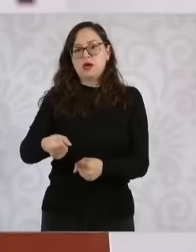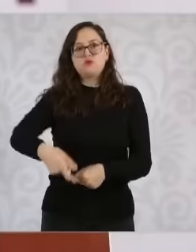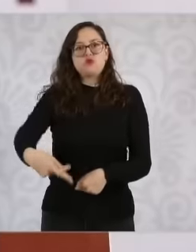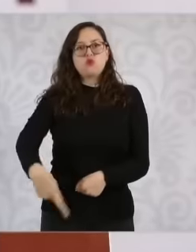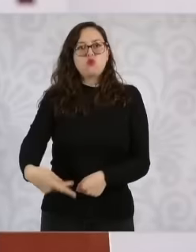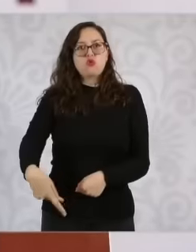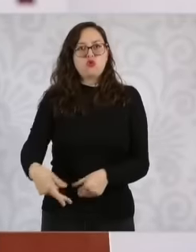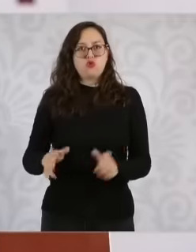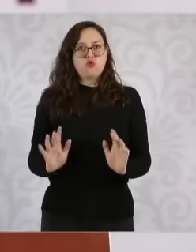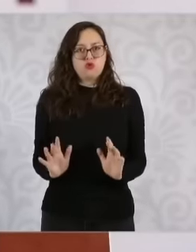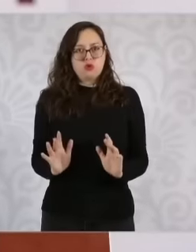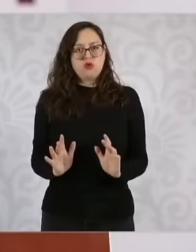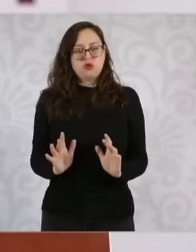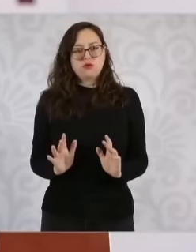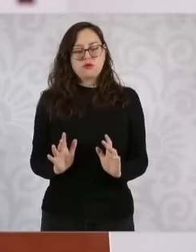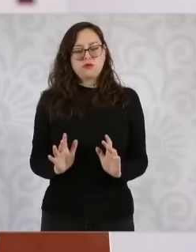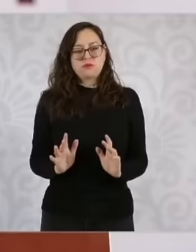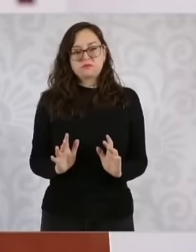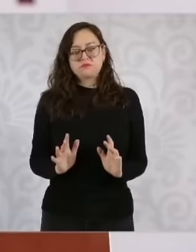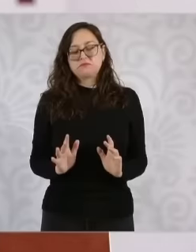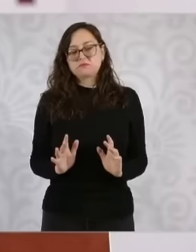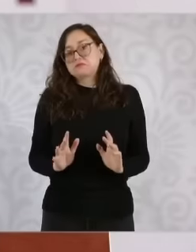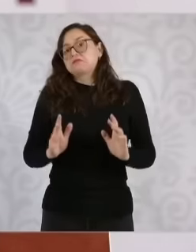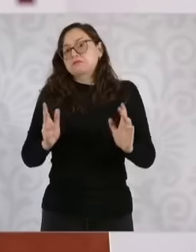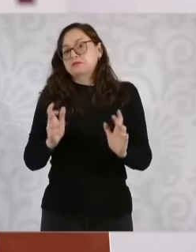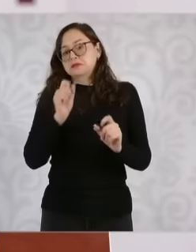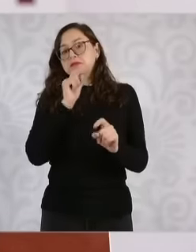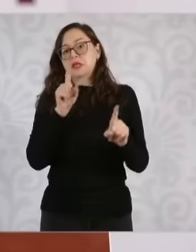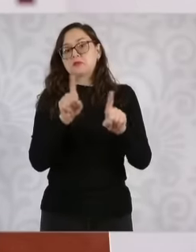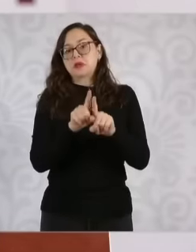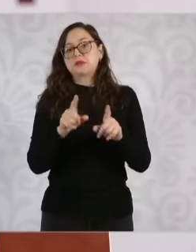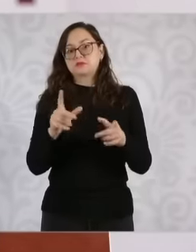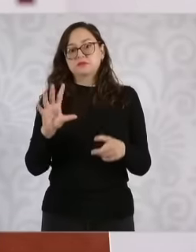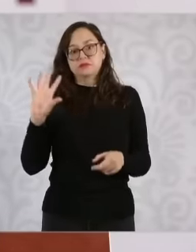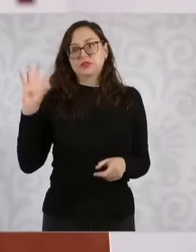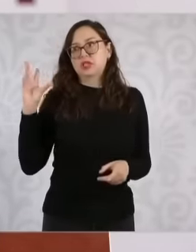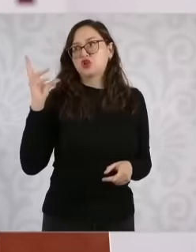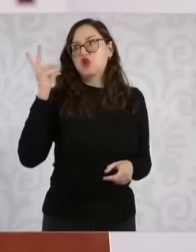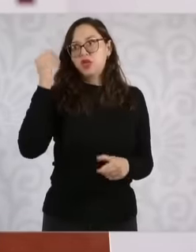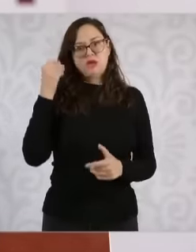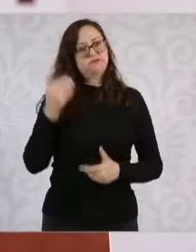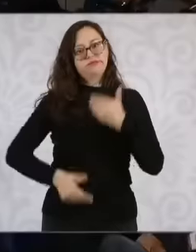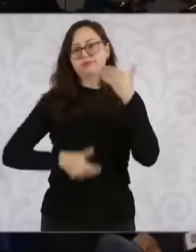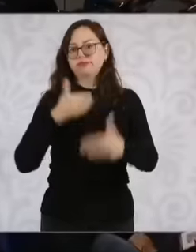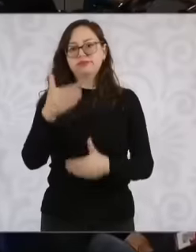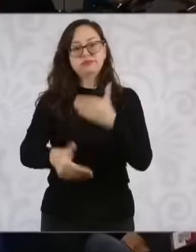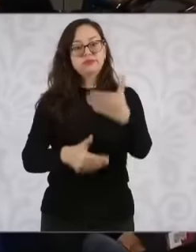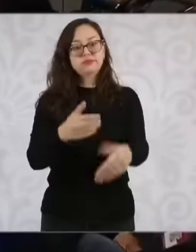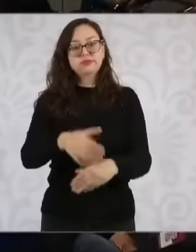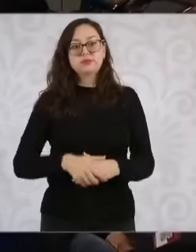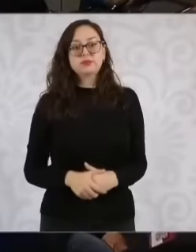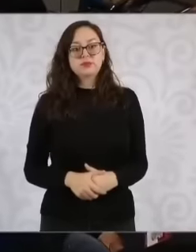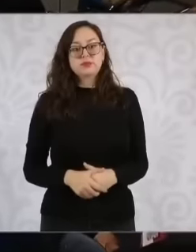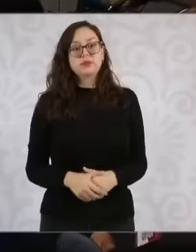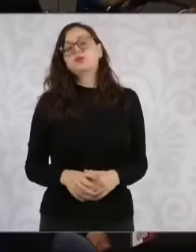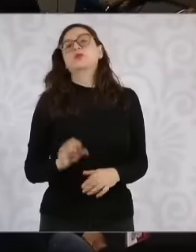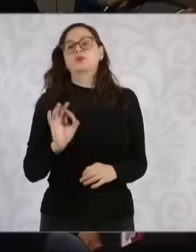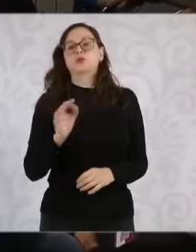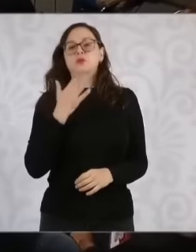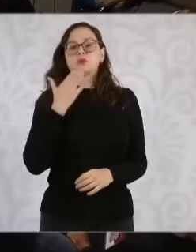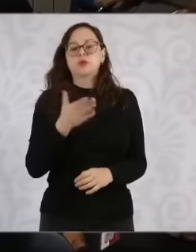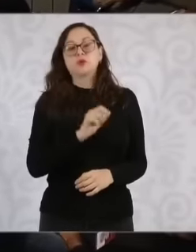time generate technological transfers which is very important well Ah another one in a